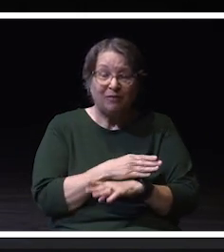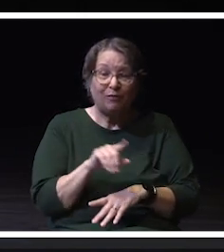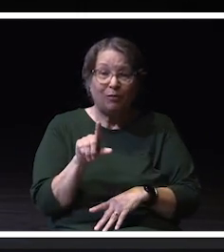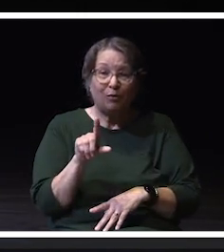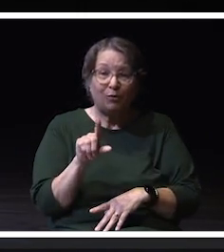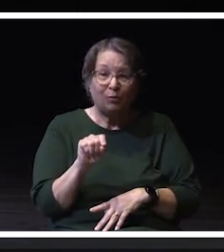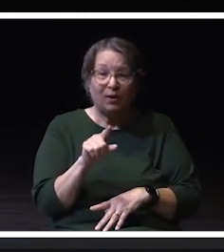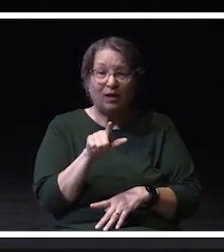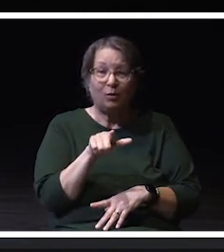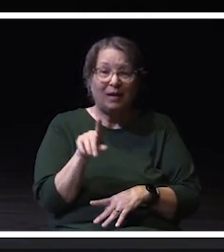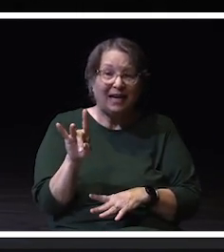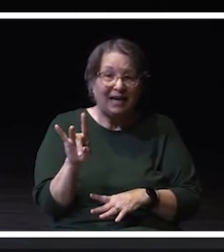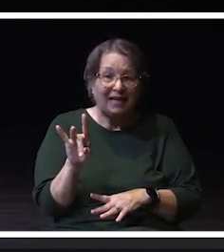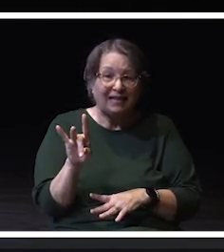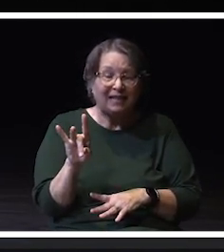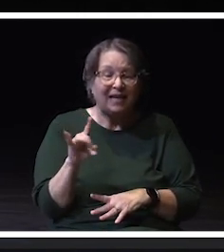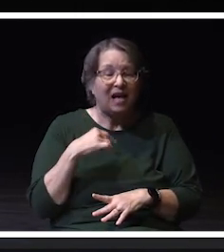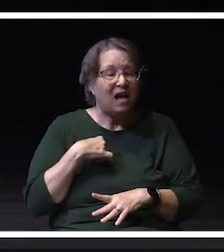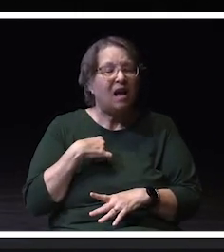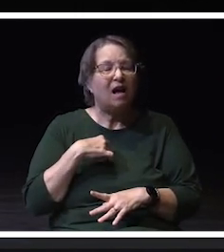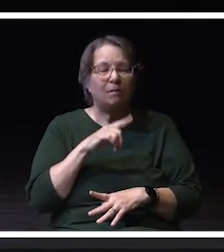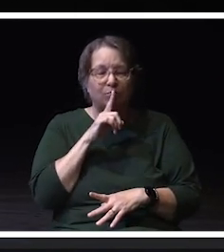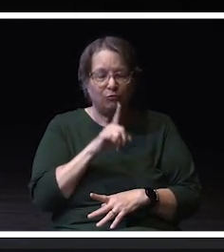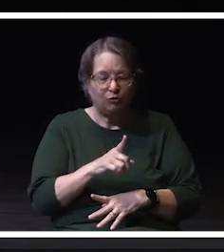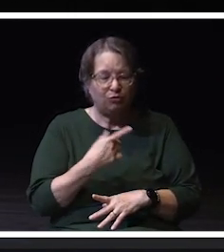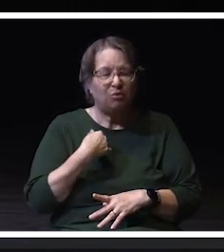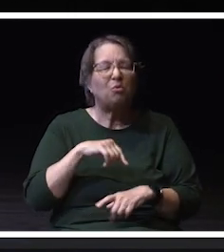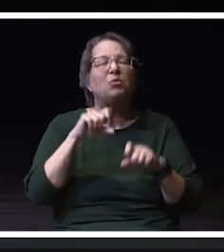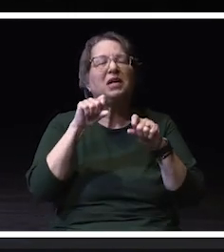And I am confident that we will do it, right?